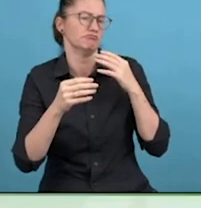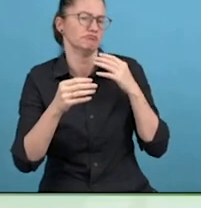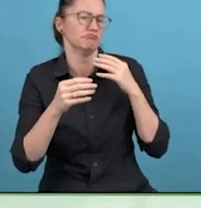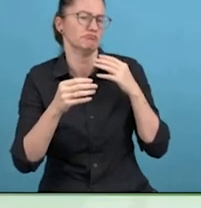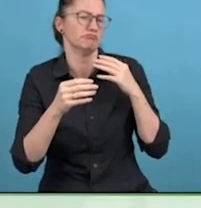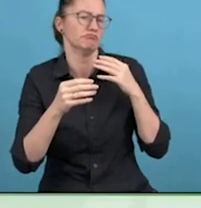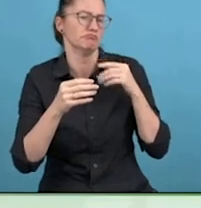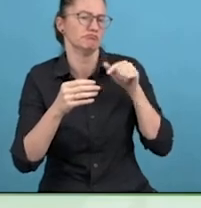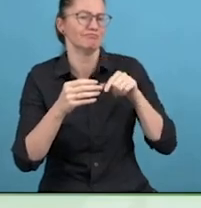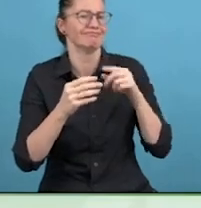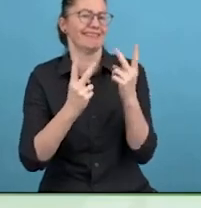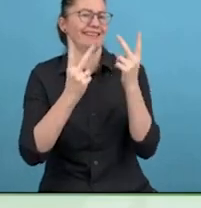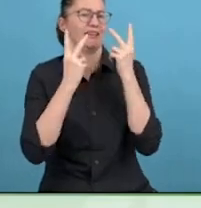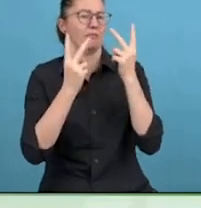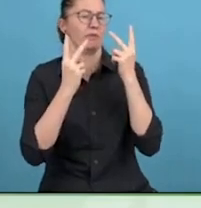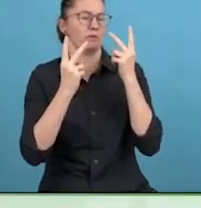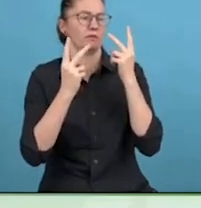symptoms, prolonged symptoms.